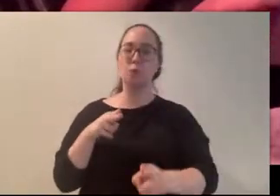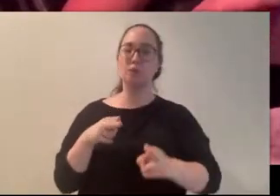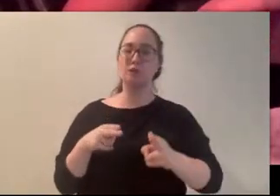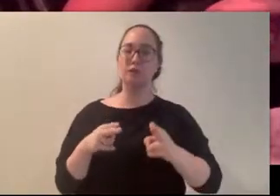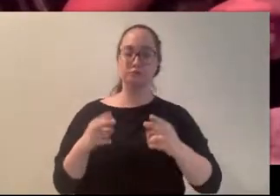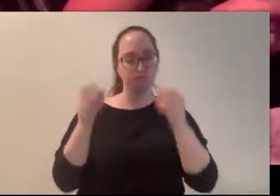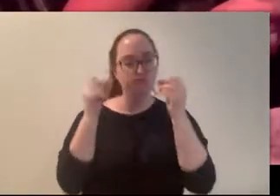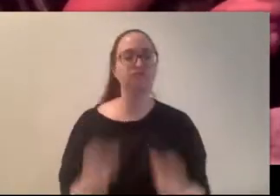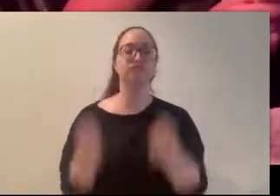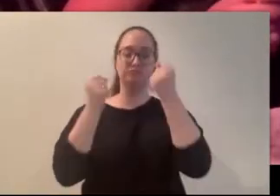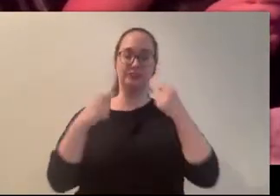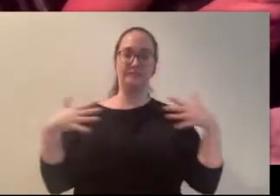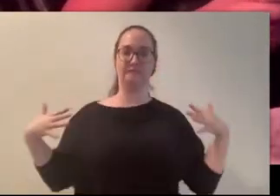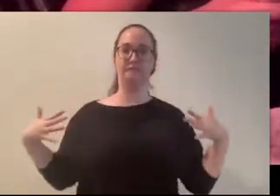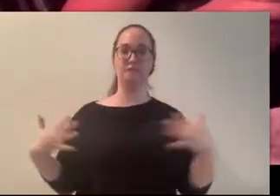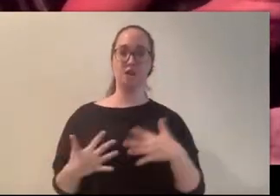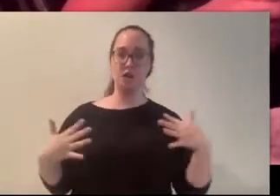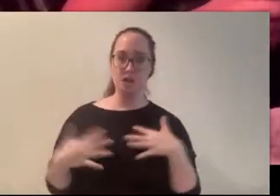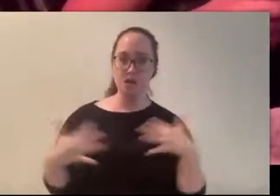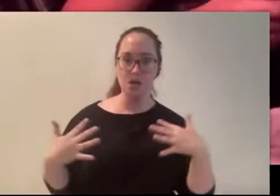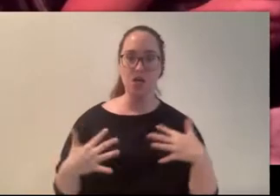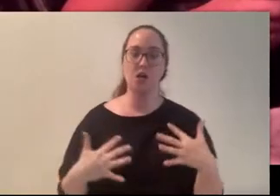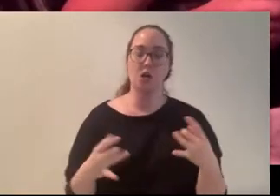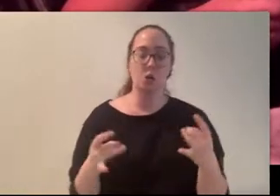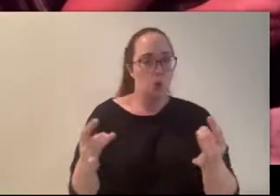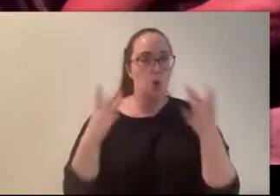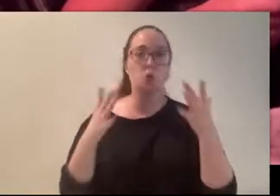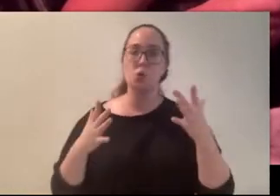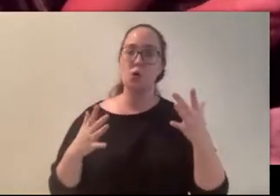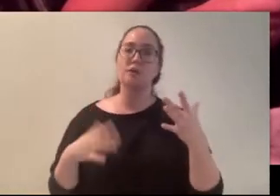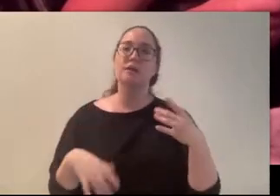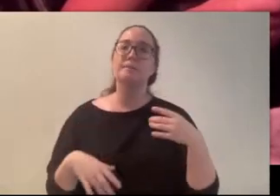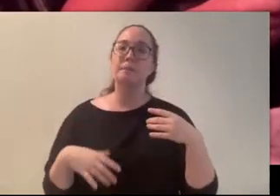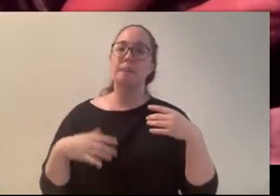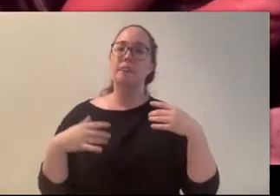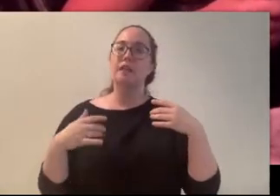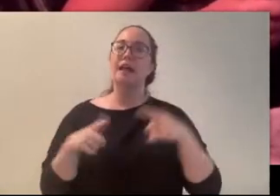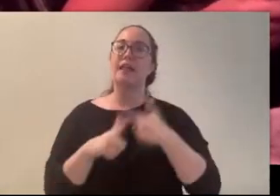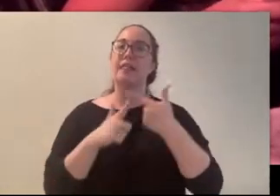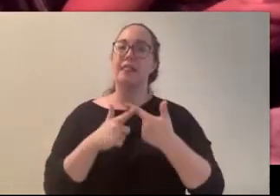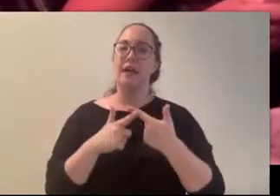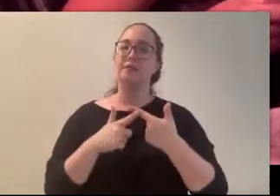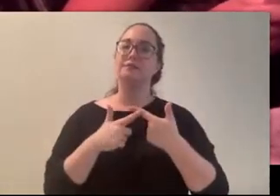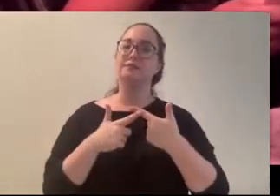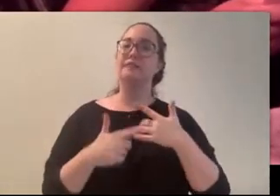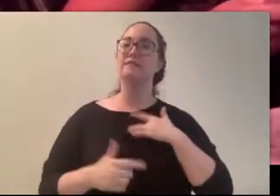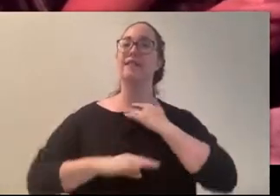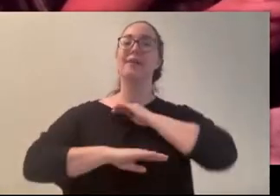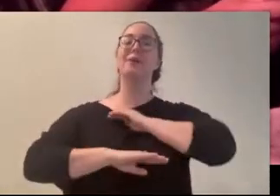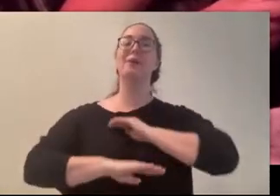ebb, replaced by an admittedly relieved giddiness that I had been right and I